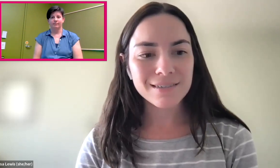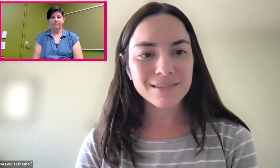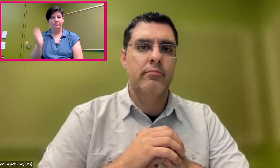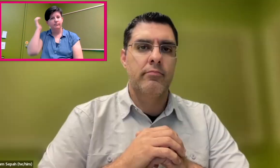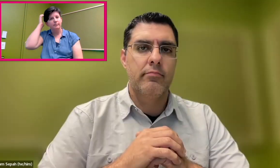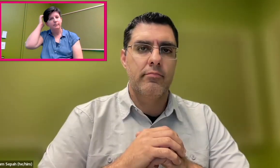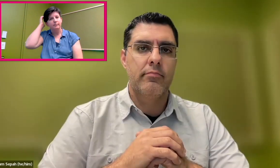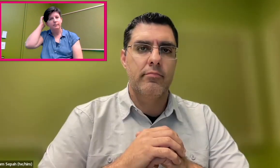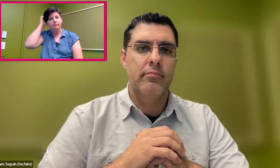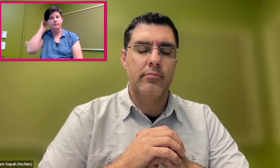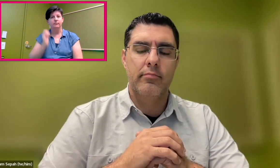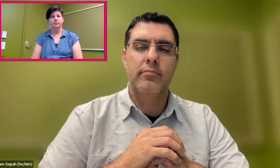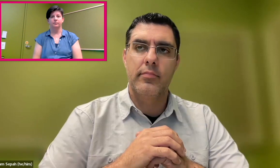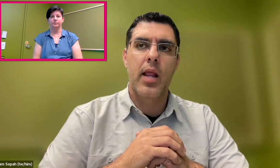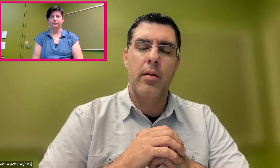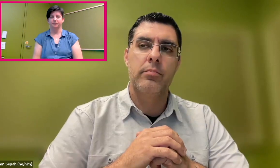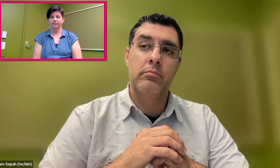Sure.